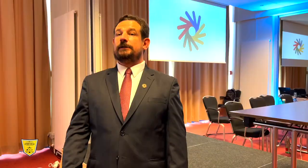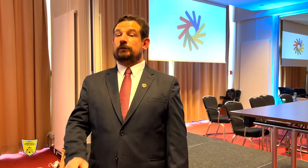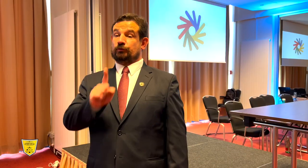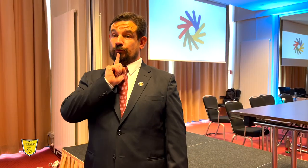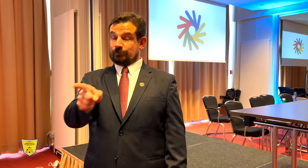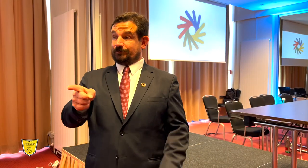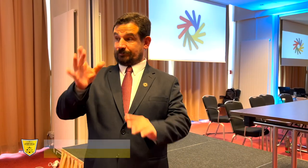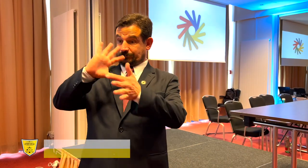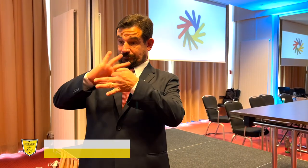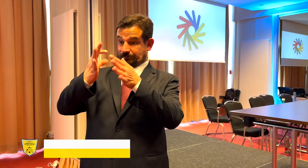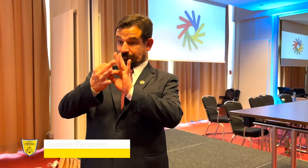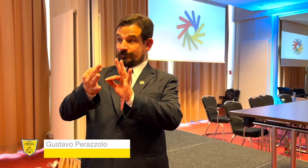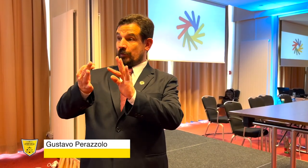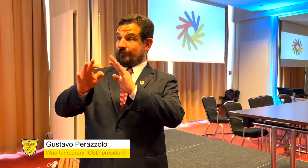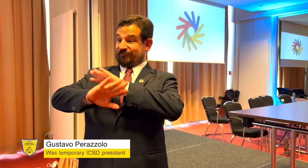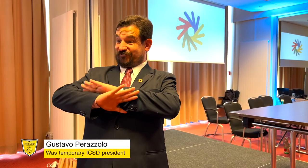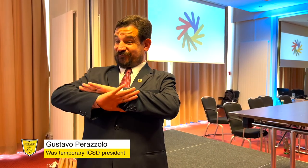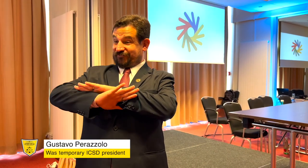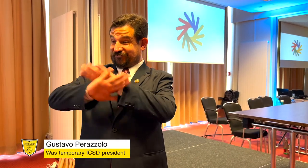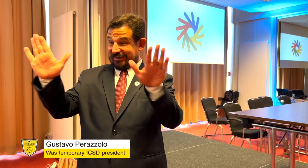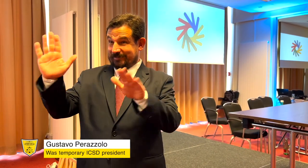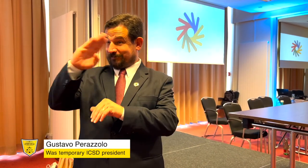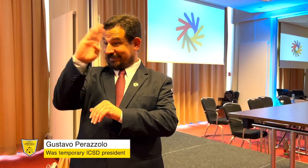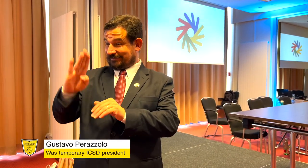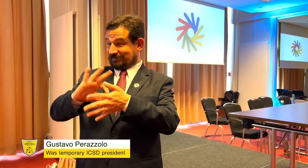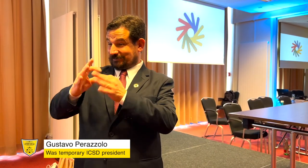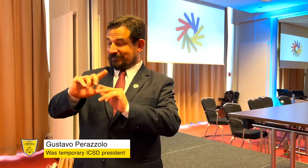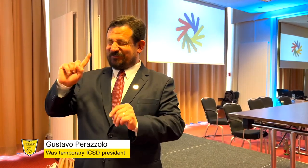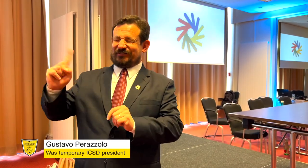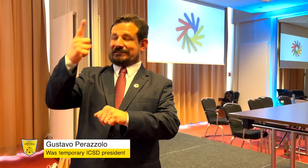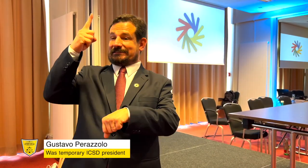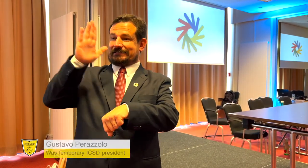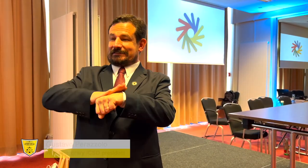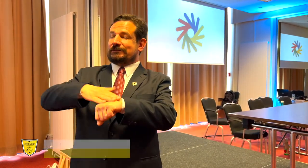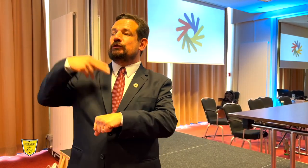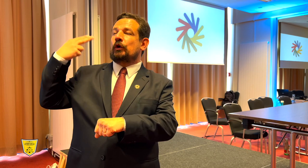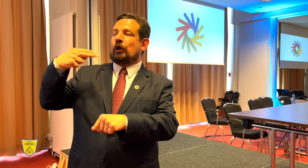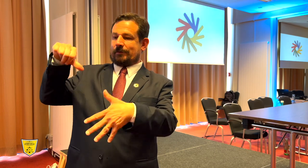The Deaflympics being in Brazil is the first time ever